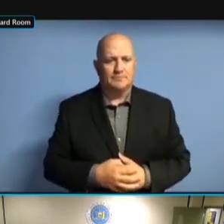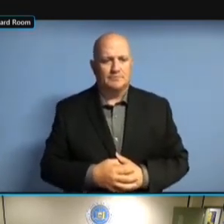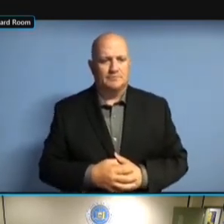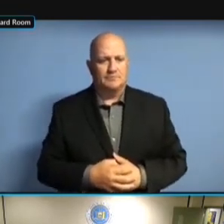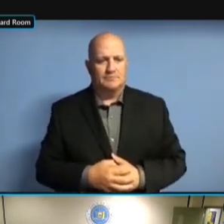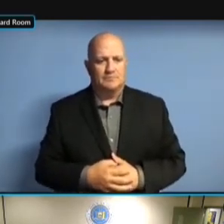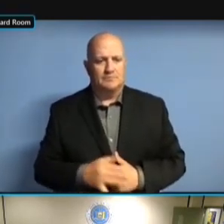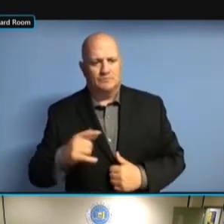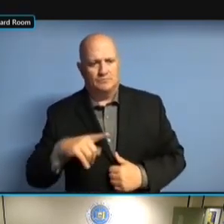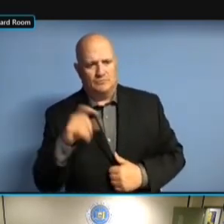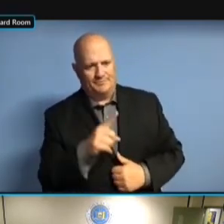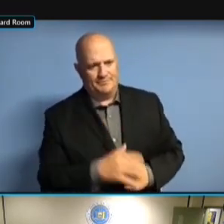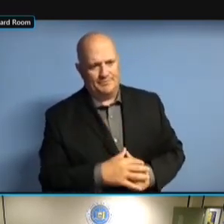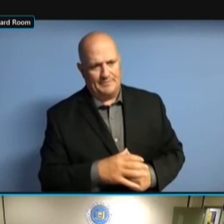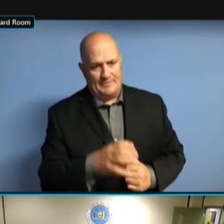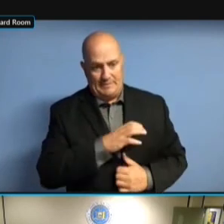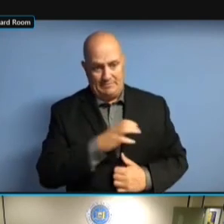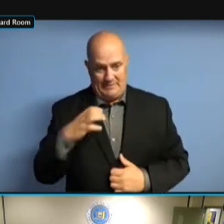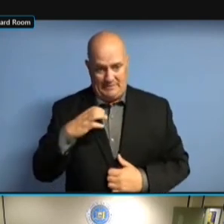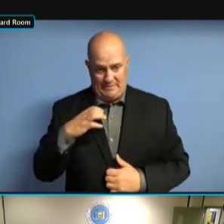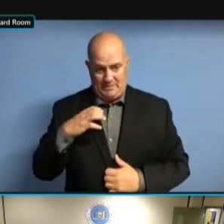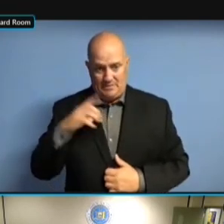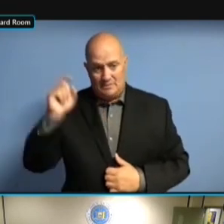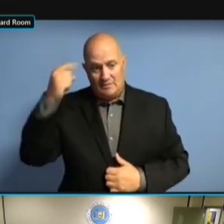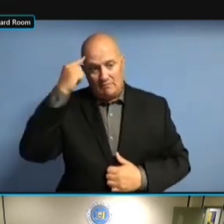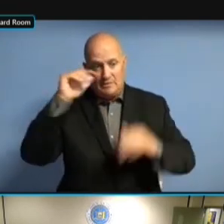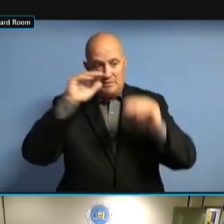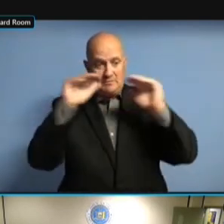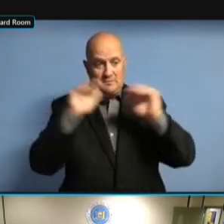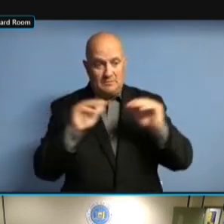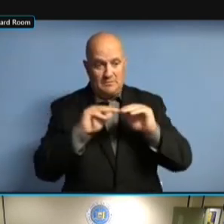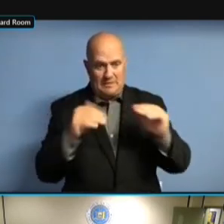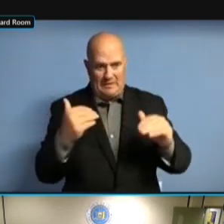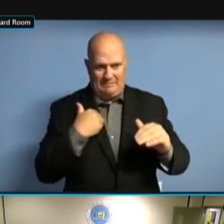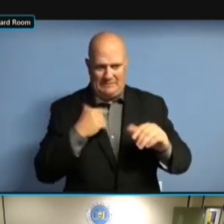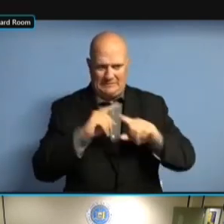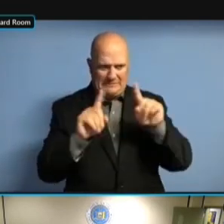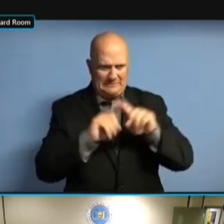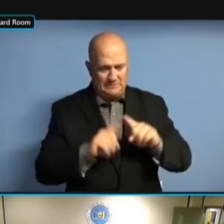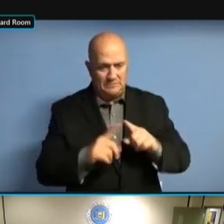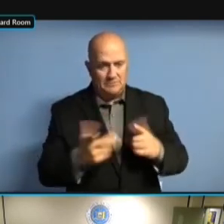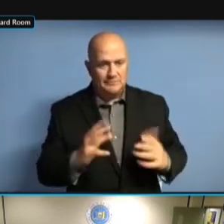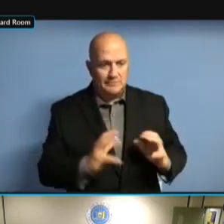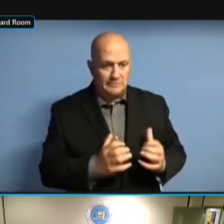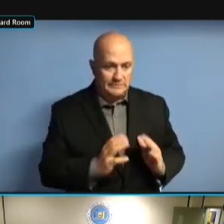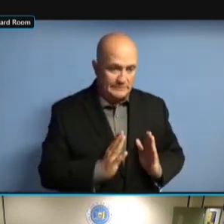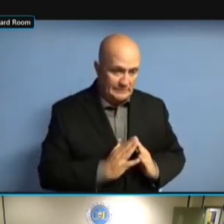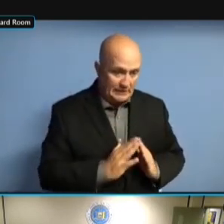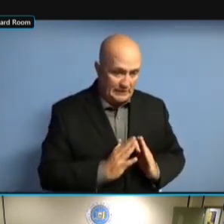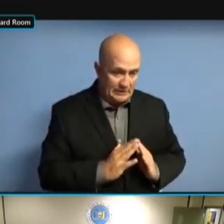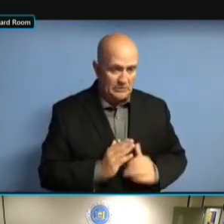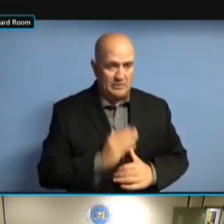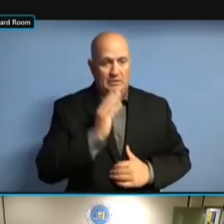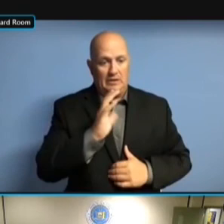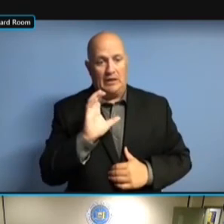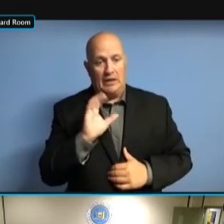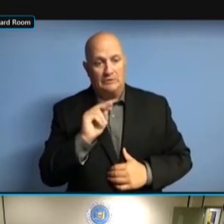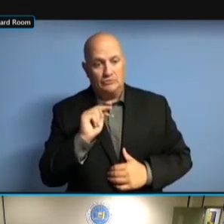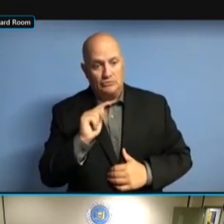FILINGS, YES. >> THEY FILINGS, YES. >> THEY GET FILINGS, YES. >> THEY GET THE FILINGS, YES. >> THEY GET THE DUNNING FILINGS, YES. >> THEY GET THE DUNNING LETTERS THEY GET THE DUNNING LETTERS THEY GET THE DUNNING LETTERS AS THEY GET THE DUNNING LETTERS AS WELL? AS WELL? AS WELL? >> AS WELL? >> YES. YES. YES. AS YES. AS LONG YES. AS LONG AS YES. AS LONG AS THEY'RE YES. AS LONG AS THEY'RE ON YES. AS LONG AS THEY'RE ON THE AS LONG AS THEY'RE ON THE AS LONG AS THEY'RE ON THE NO-FILER AS LONG AS THEY'RE ON THE NO-FILER LIST, AS LONG AS THEY'RE ON THE NO-FILER LIST, YES. NO-FILER LIST, YES. NO-FILER LIST, YES. AND NO-FILER LIST, YES. AND THAT'S NO-FILER LIST, YES. AND THAT'S SORT NO-FILER LIST, YES. AND THAT'S SORT OF